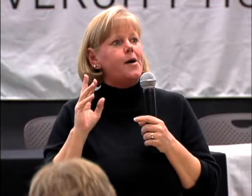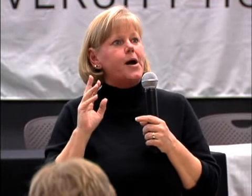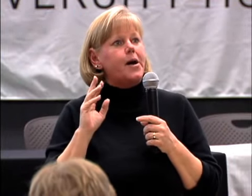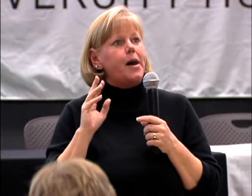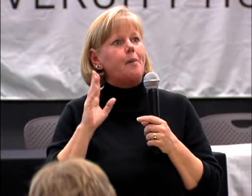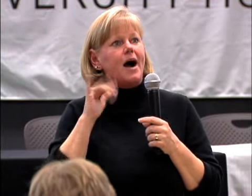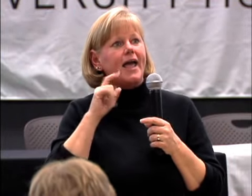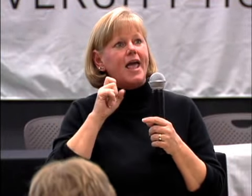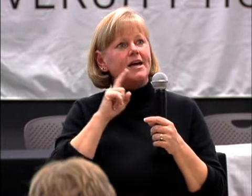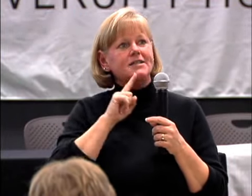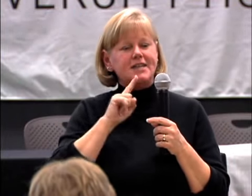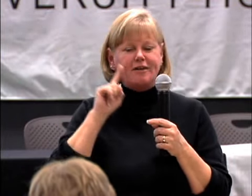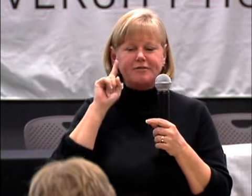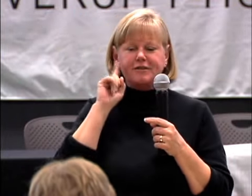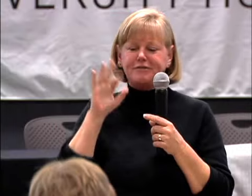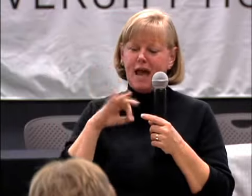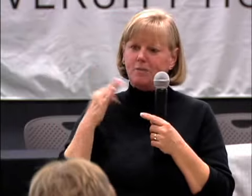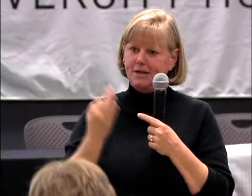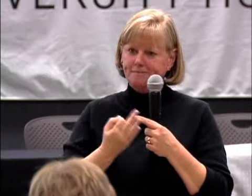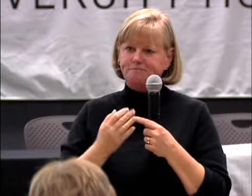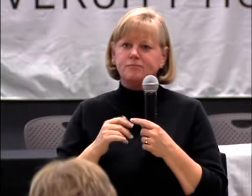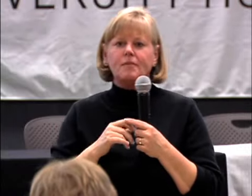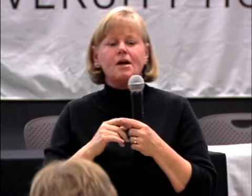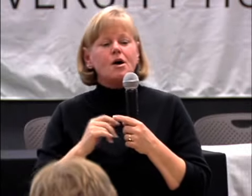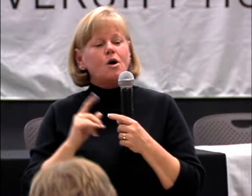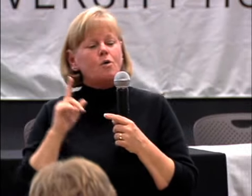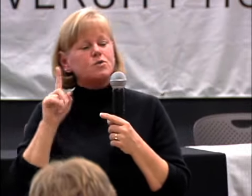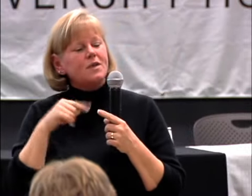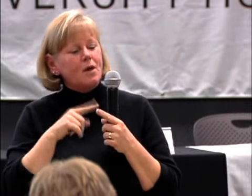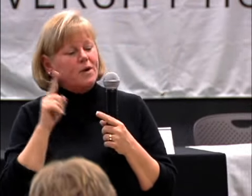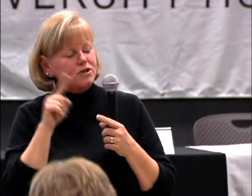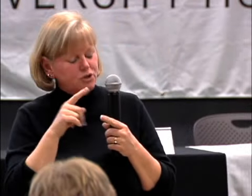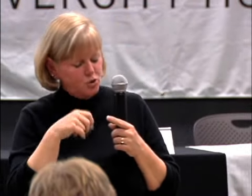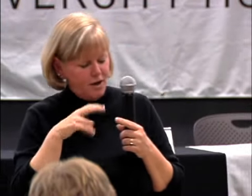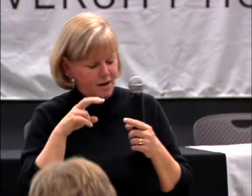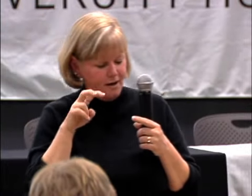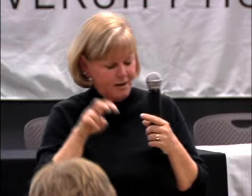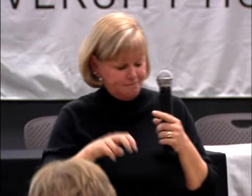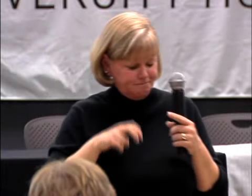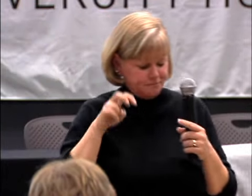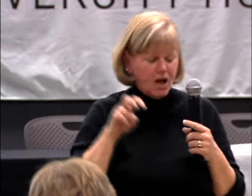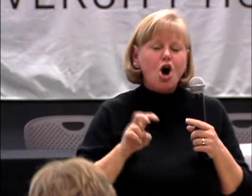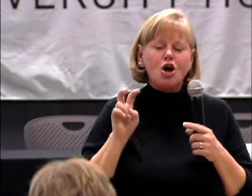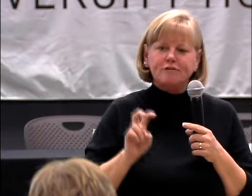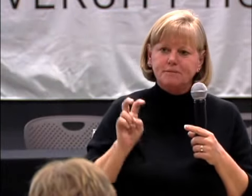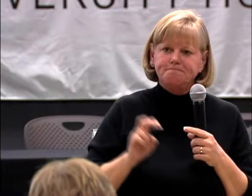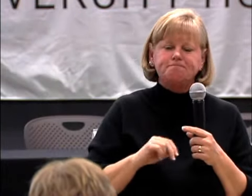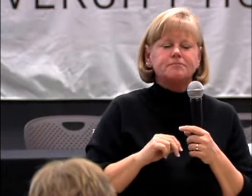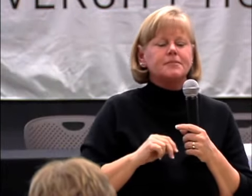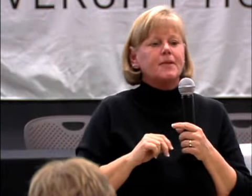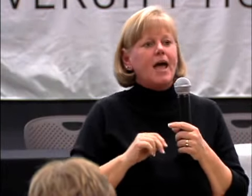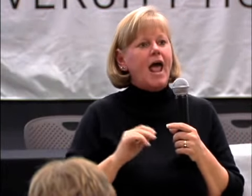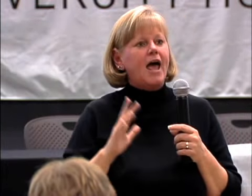TO ME NOT LONG AGO BY A DEAF FAMILY. THEY WENT TO A CARNIVAL.